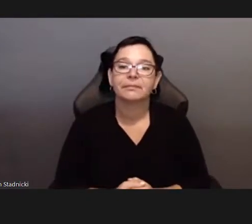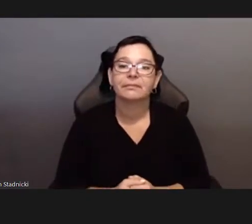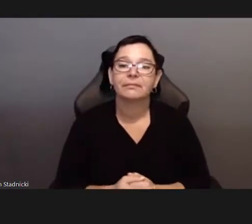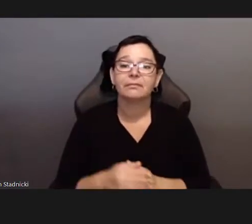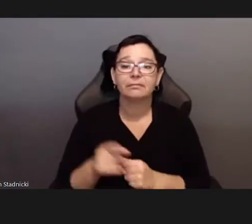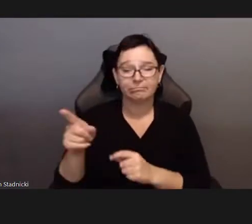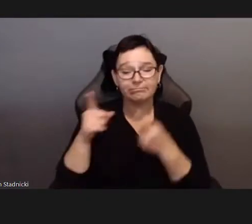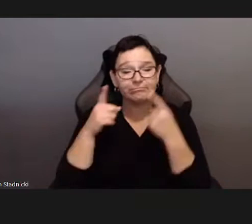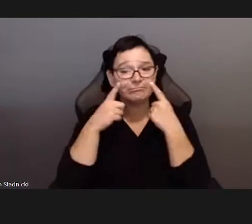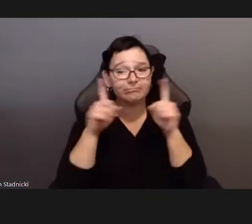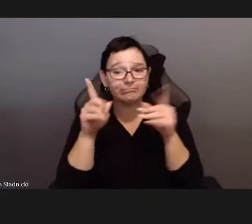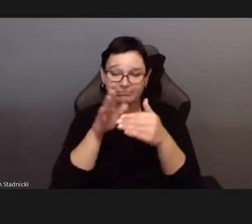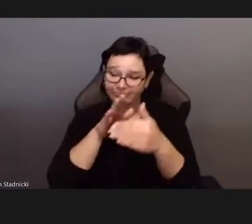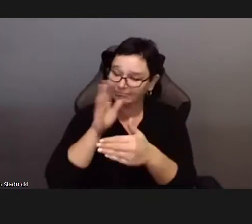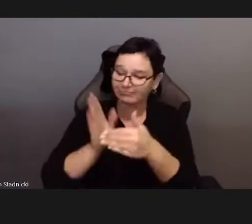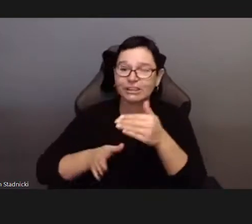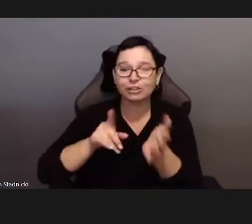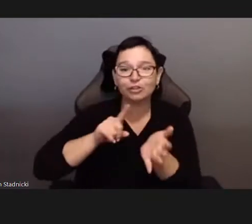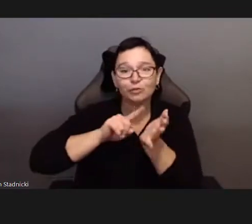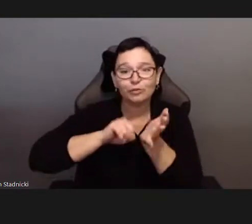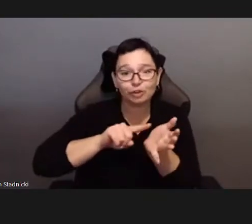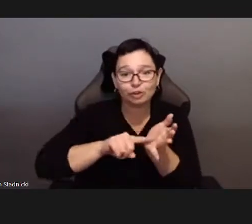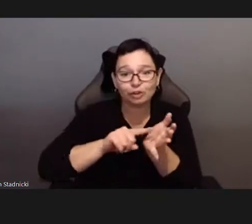Dr. Varghese holds the Tanis Doe Postdoctoral fellowship in Gender, Disability, and Social Justice